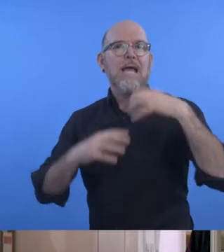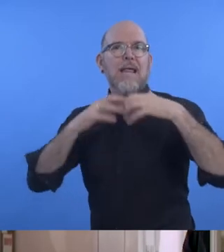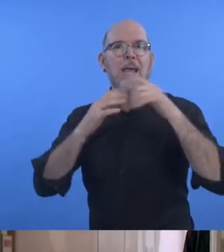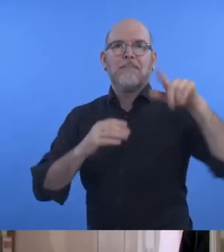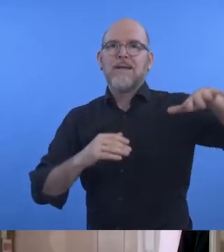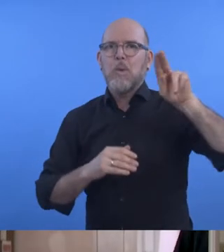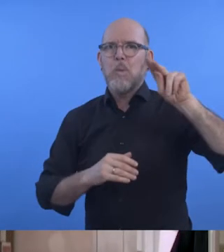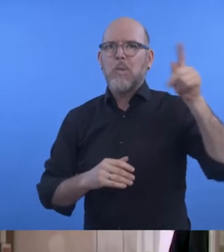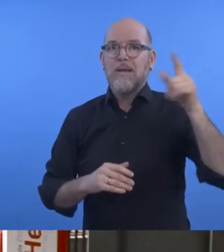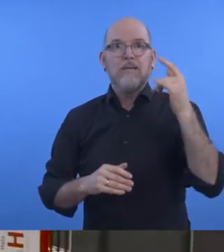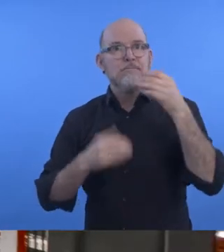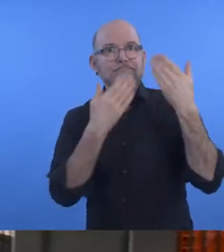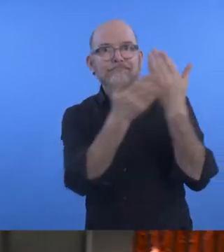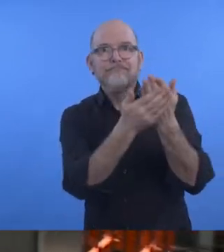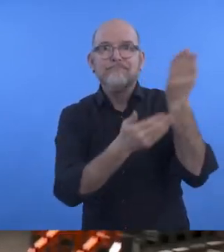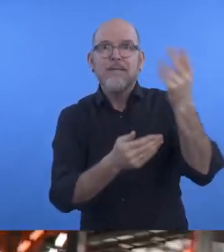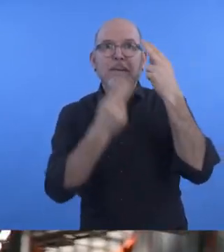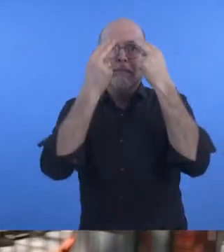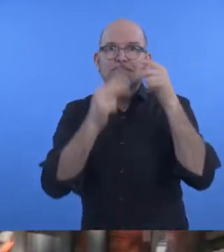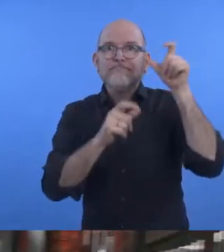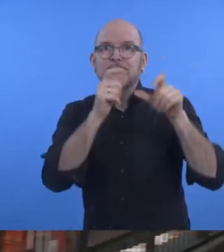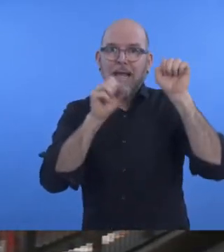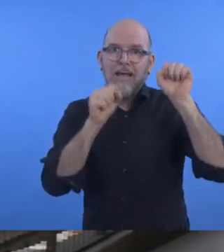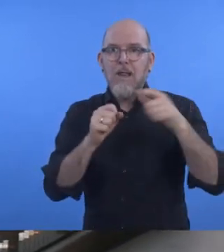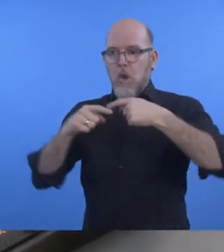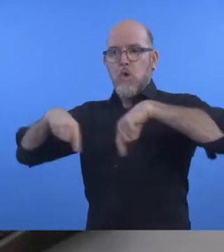enables visually impaired people to orient themselves indoors